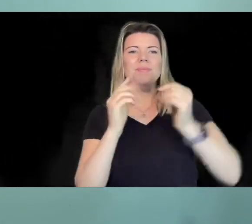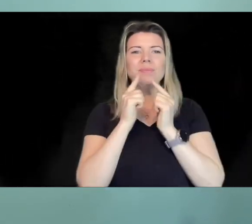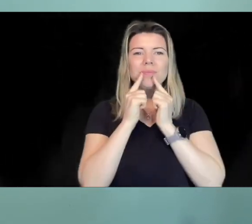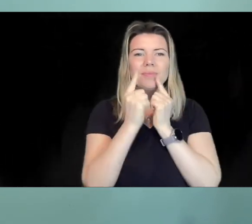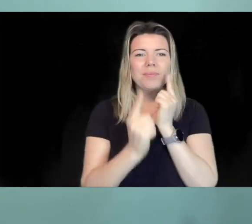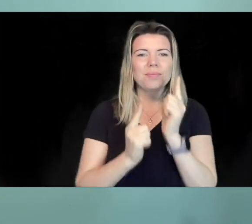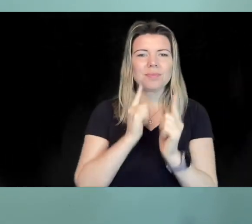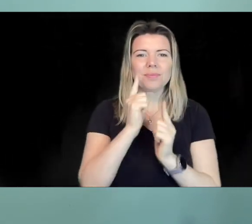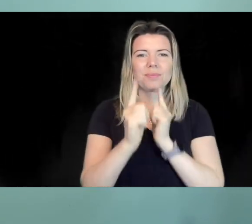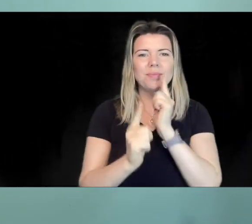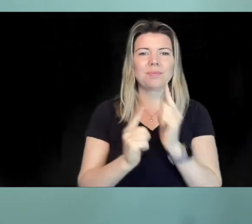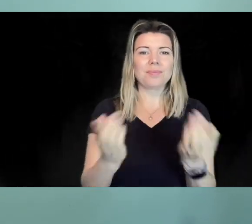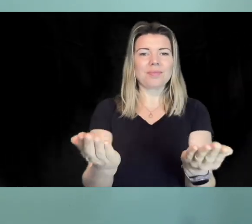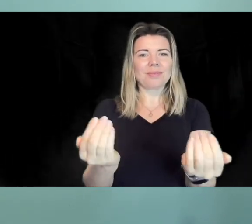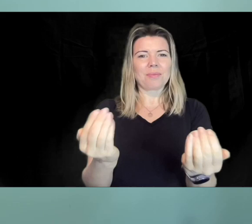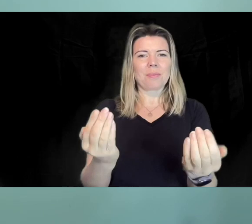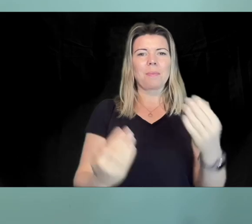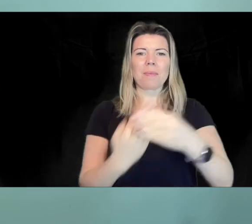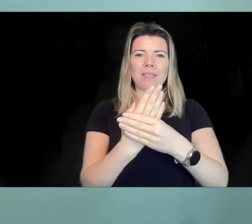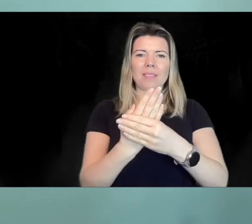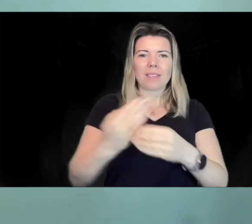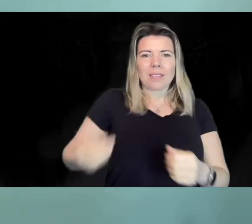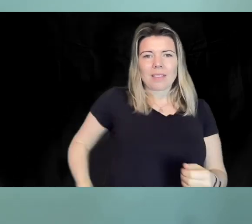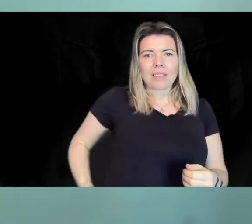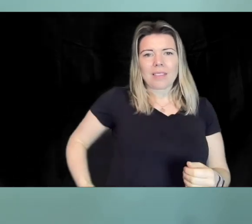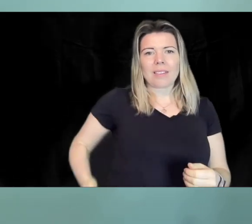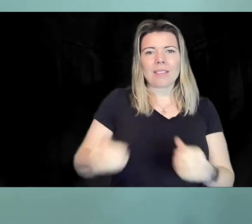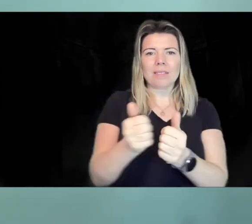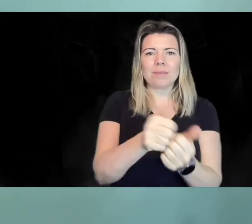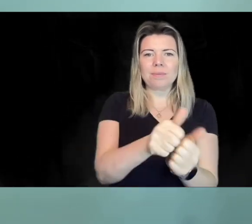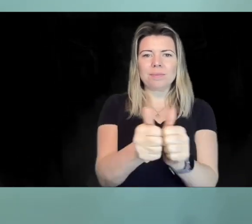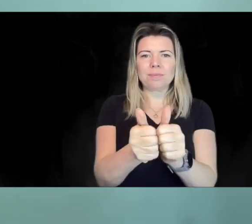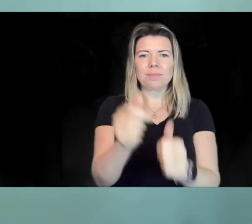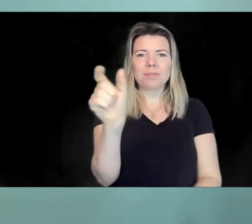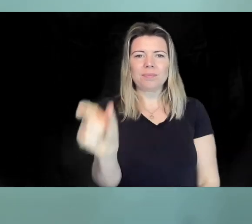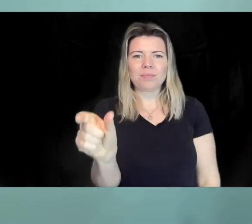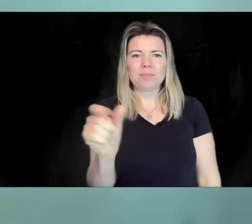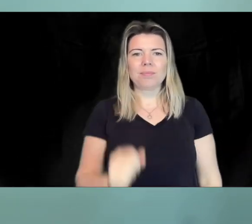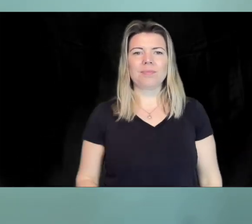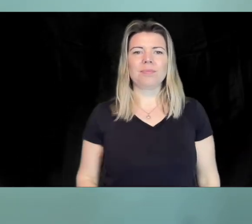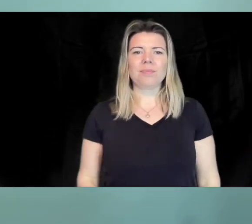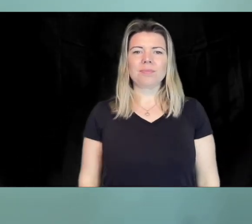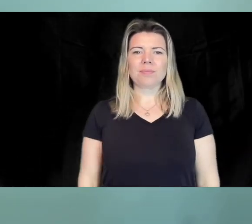with you. We've welcomed many new partners including architects and design specialists